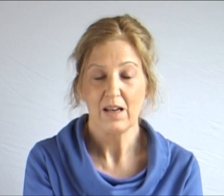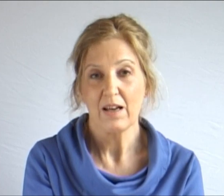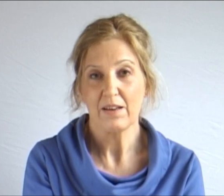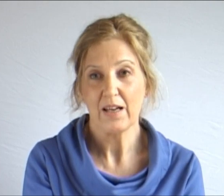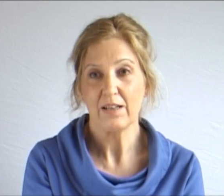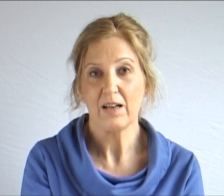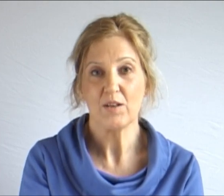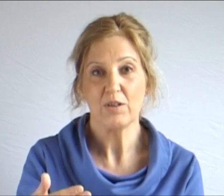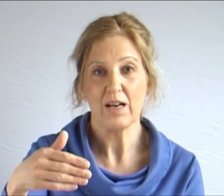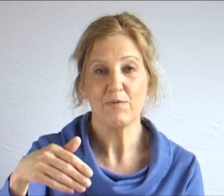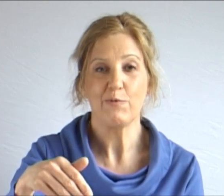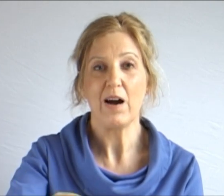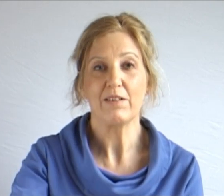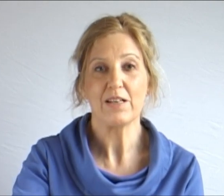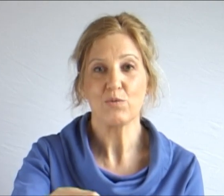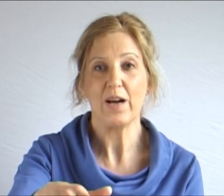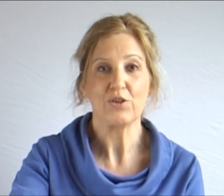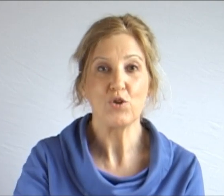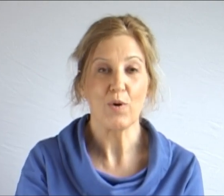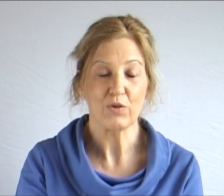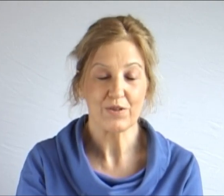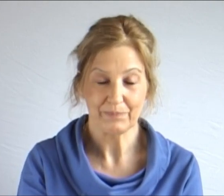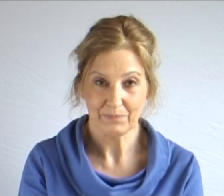and then I would file these away in a shoe box